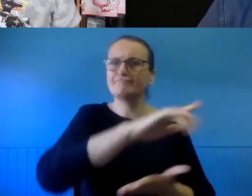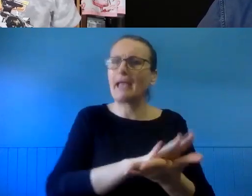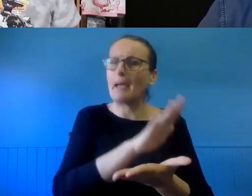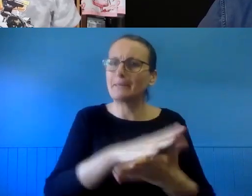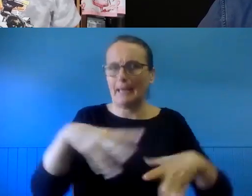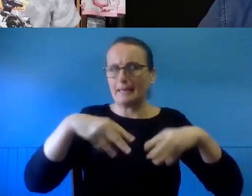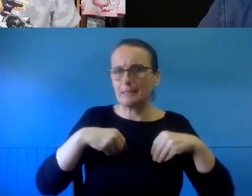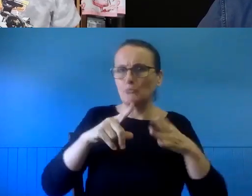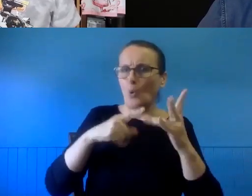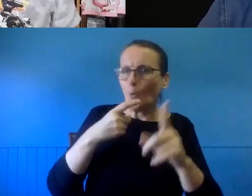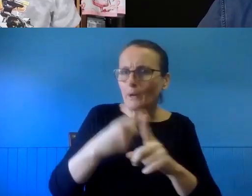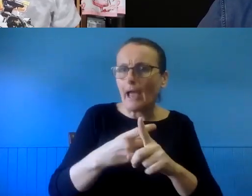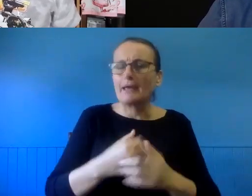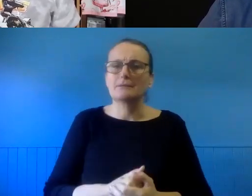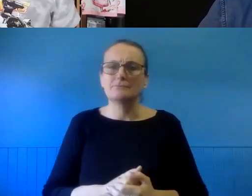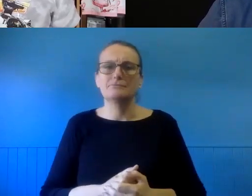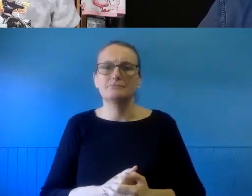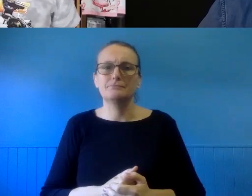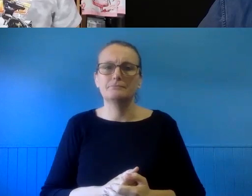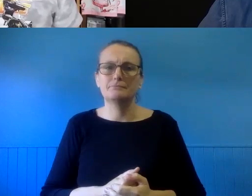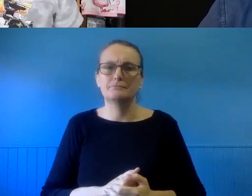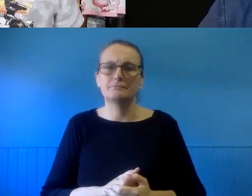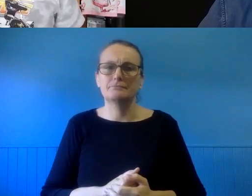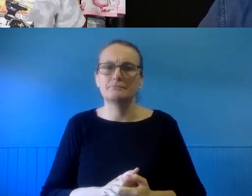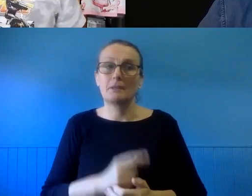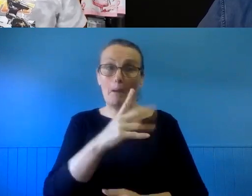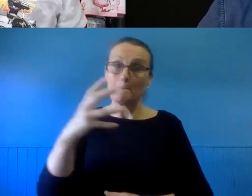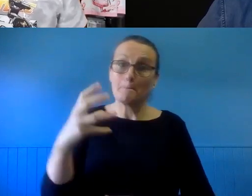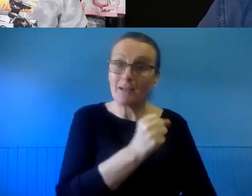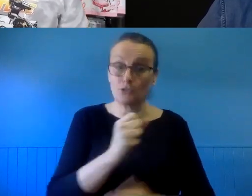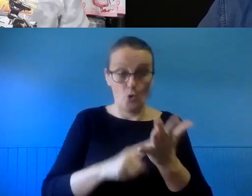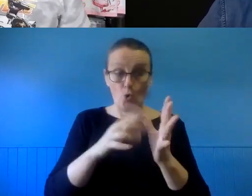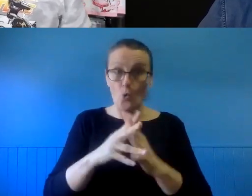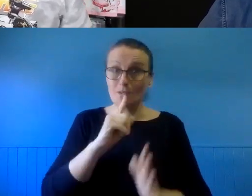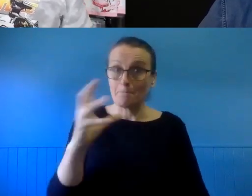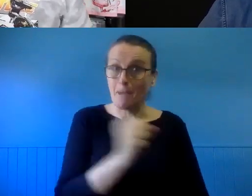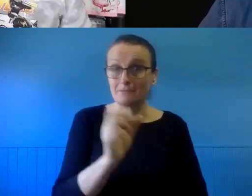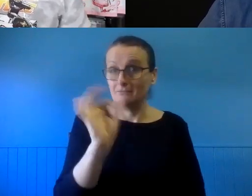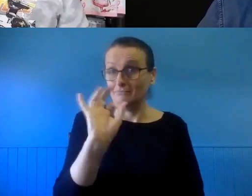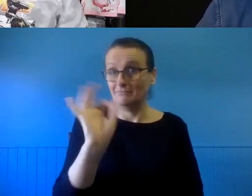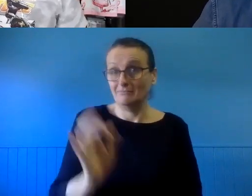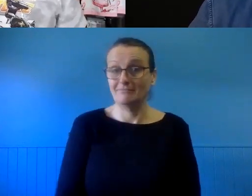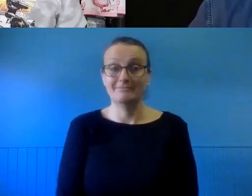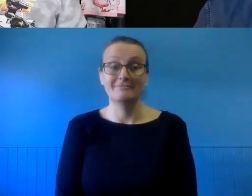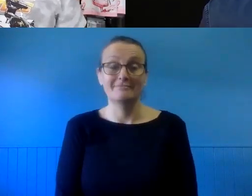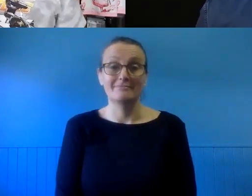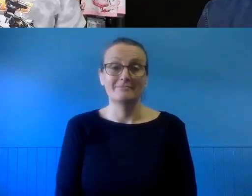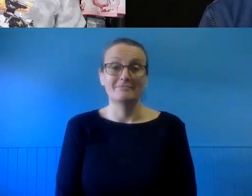what you want to do with the material, but they are not required under the copyright system. OK. Of course, the